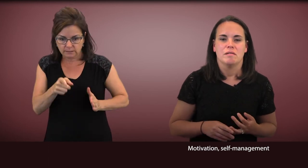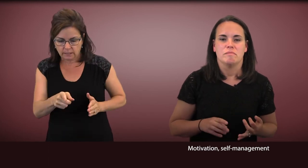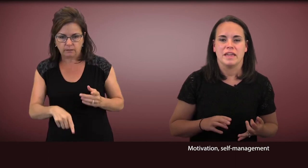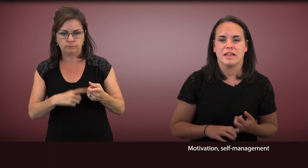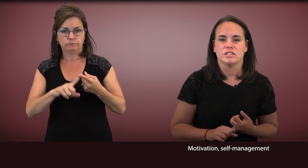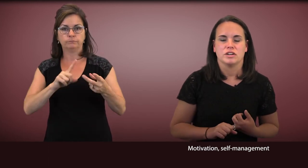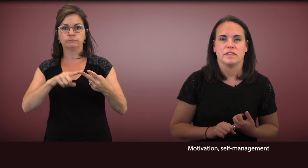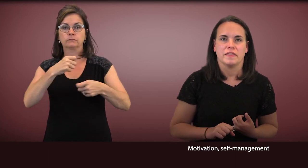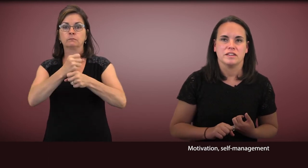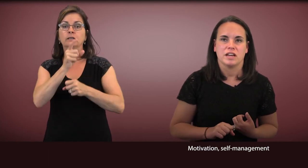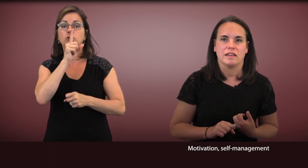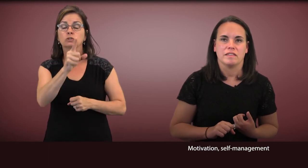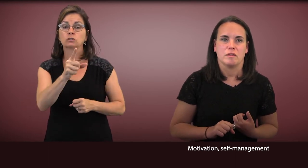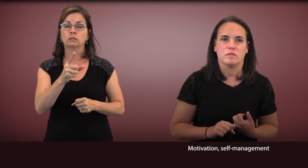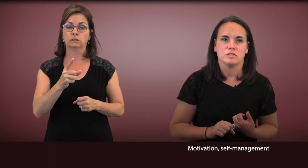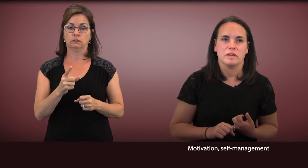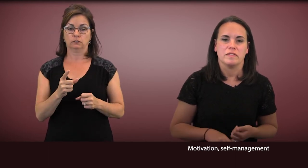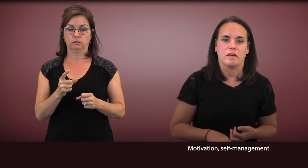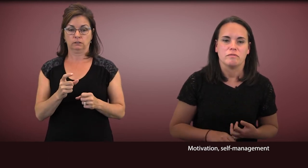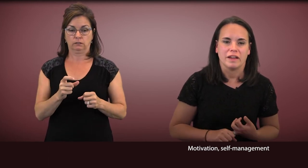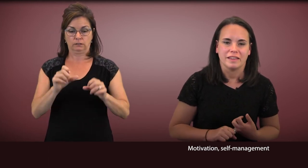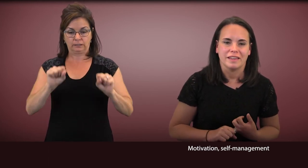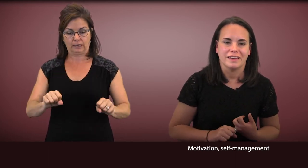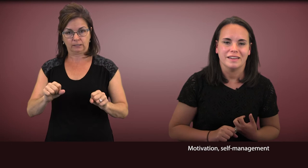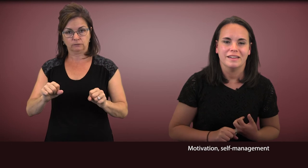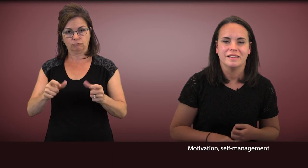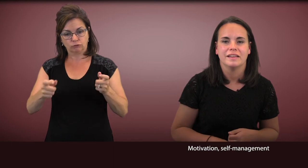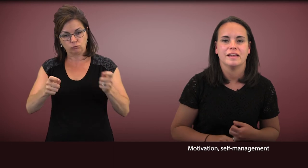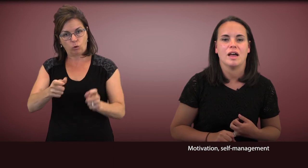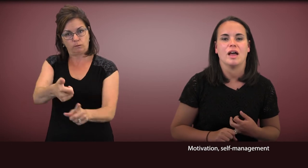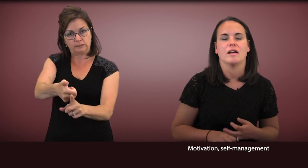making sure that the child is able to be self-regulated,